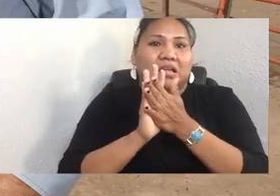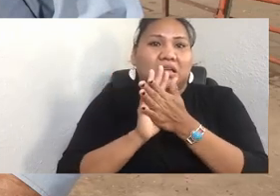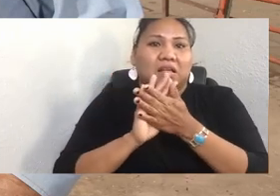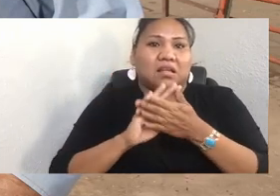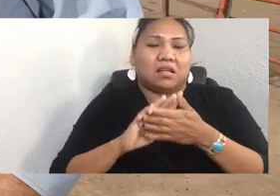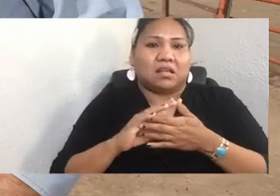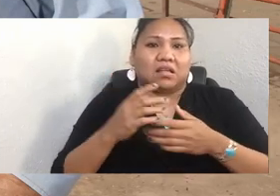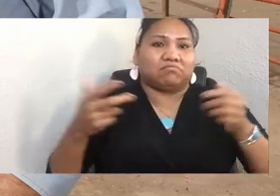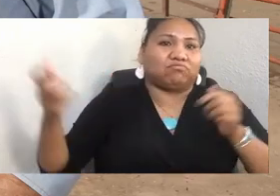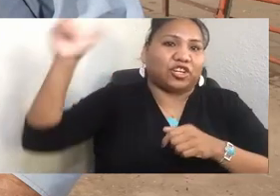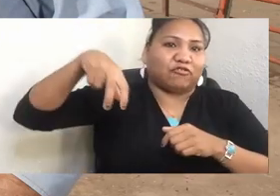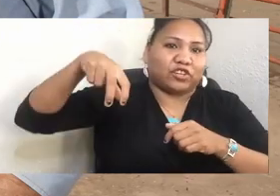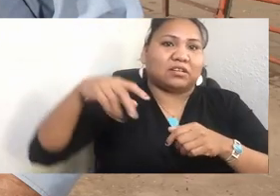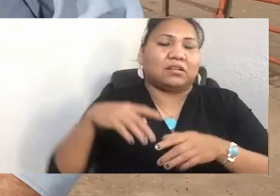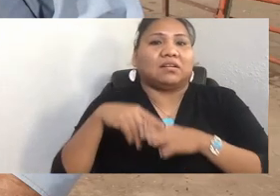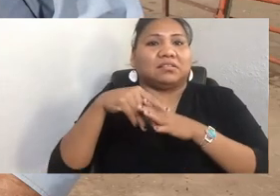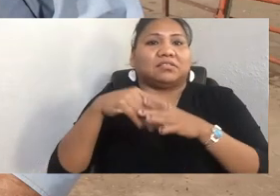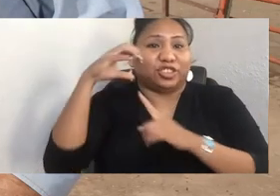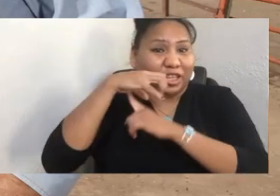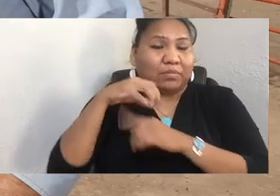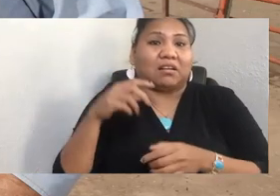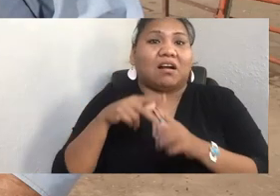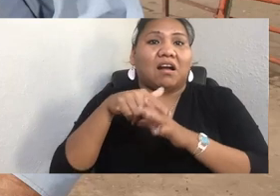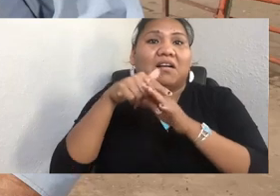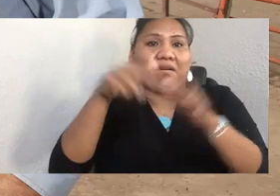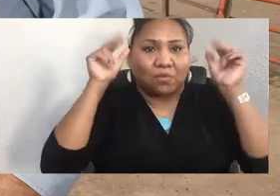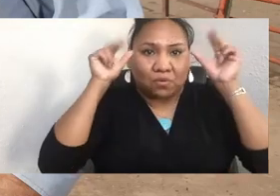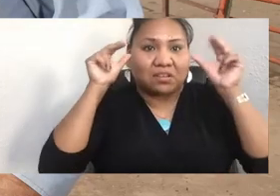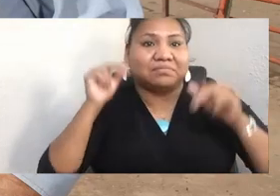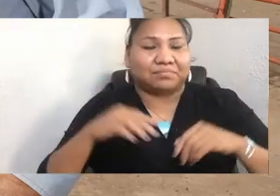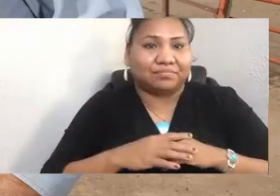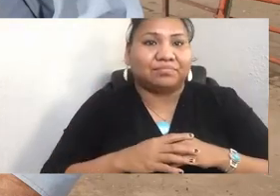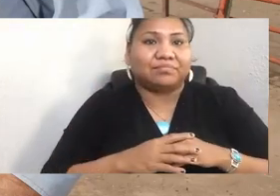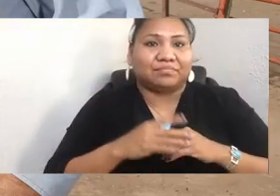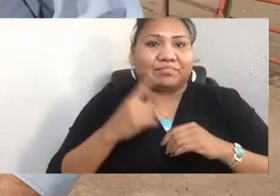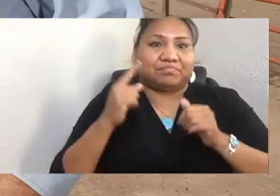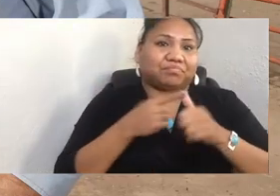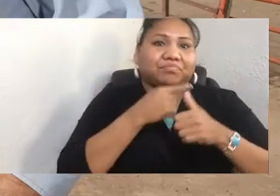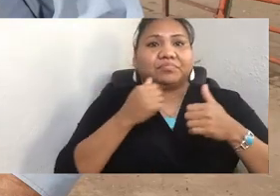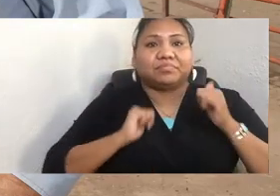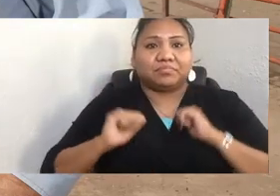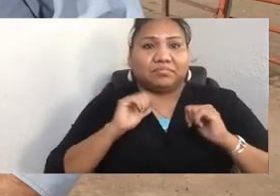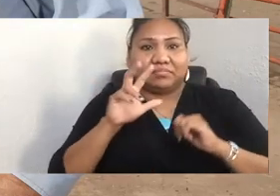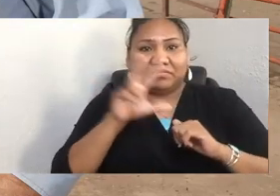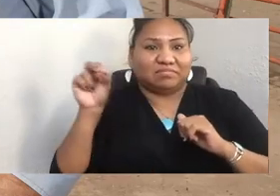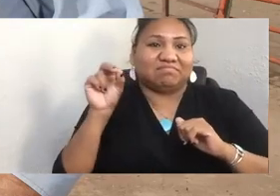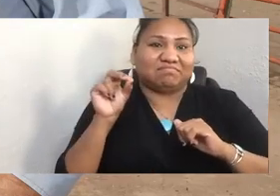He once performed for 30 consecutive nights at a rodeo at Madison Square Garden.